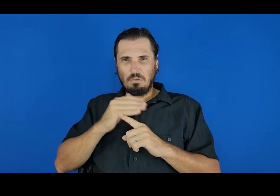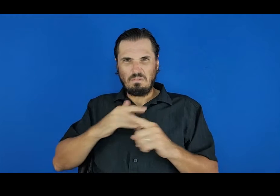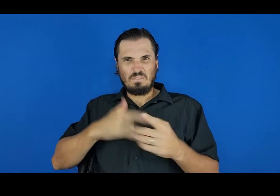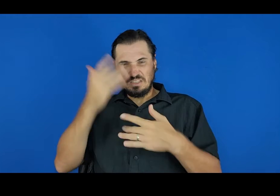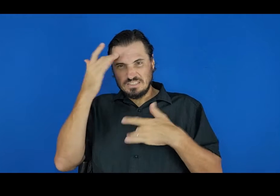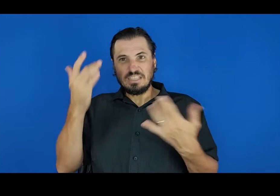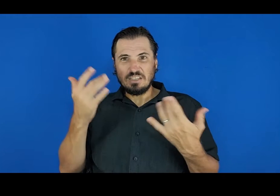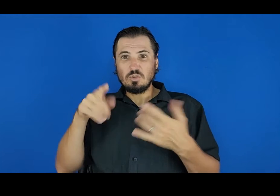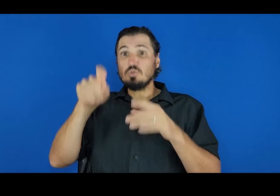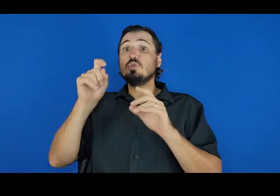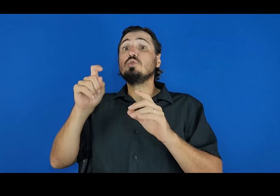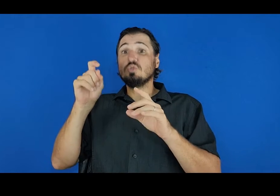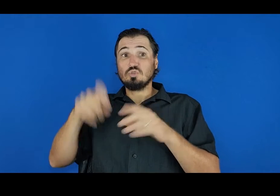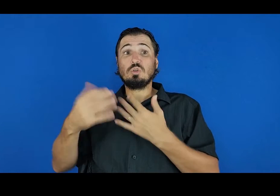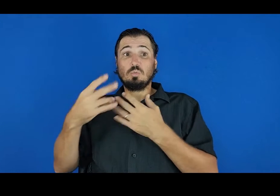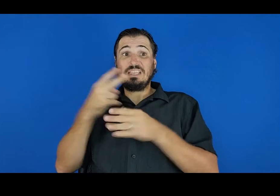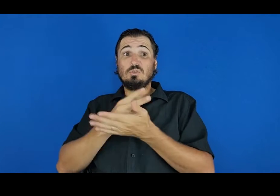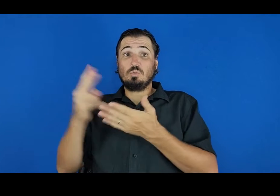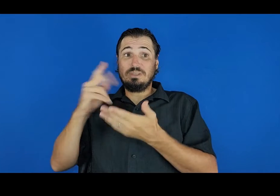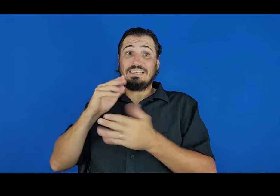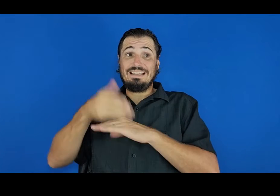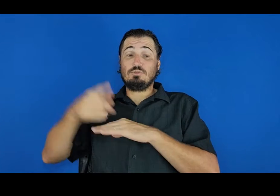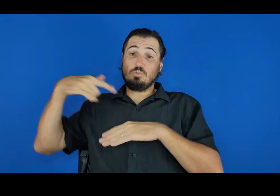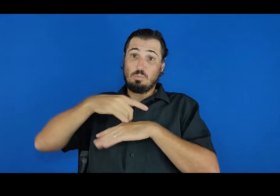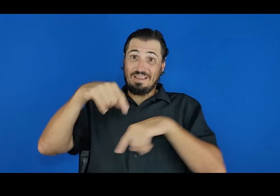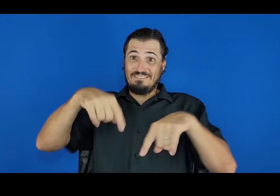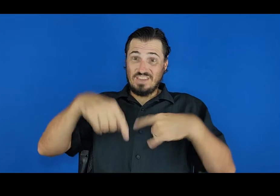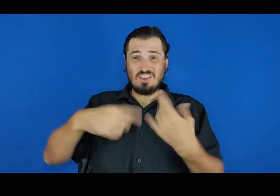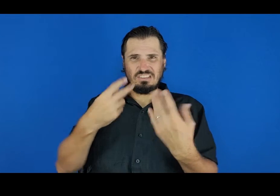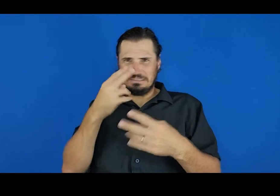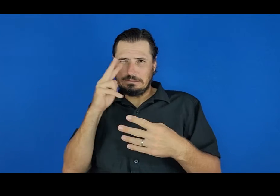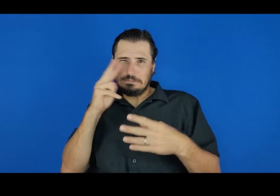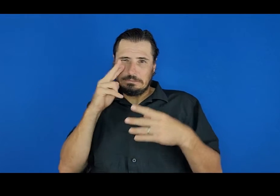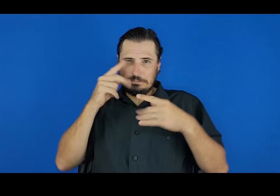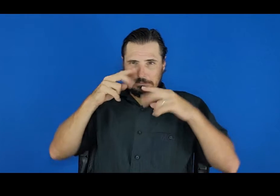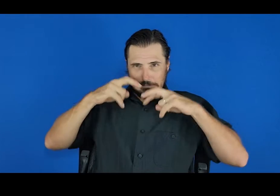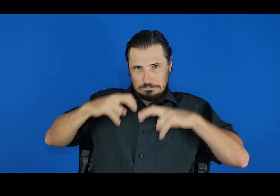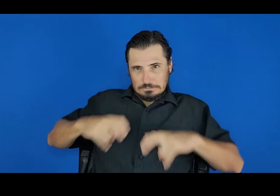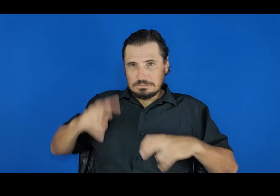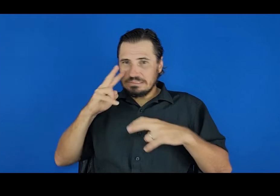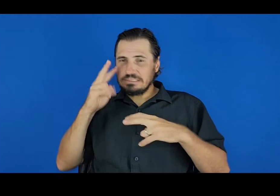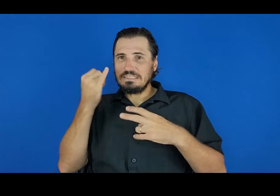your health for two weeks after your return to Kauai and get tested again immediately if any symptoms develop